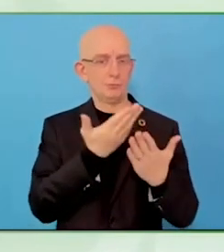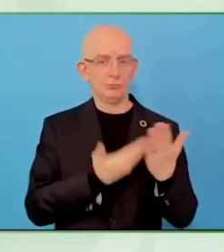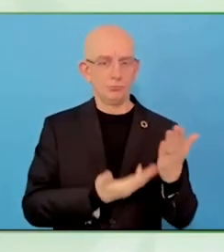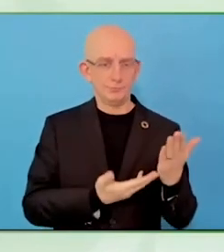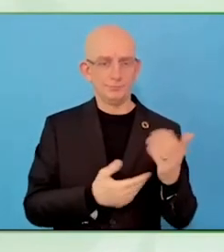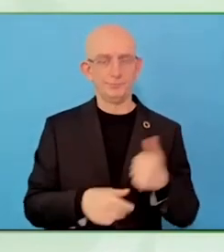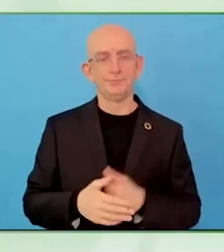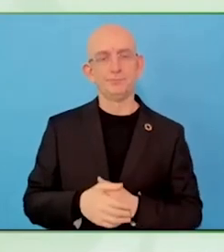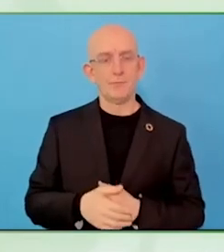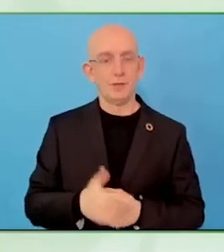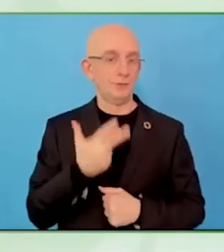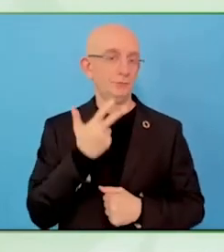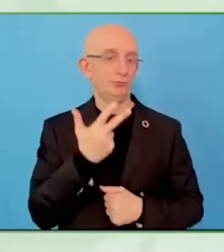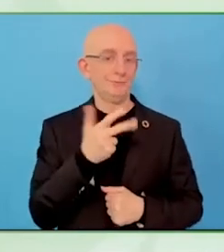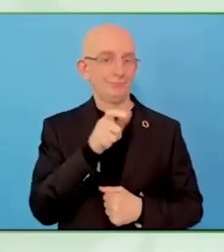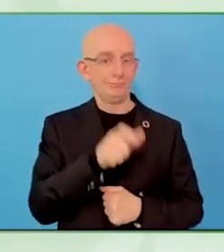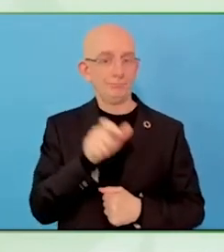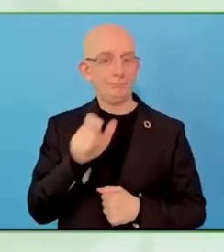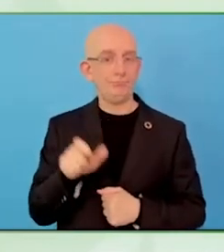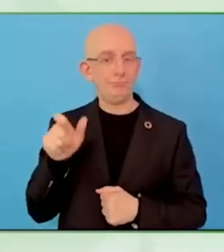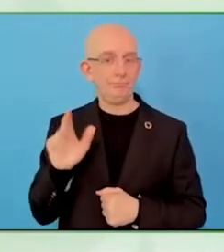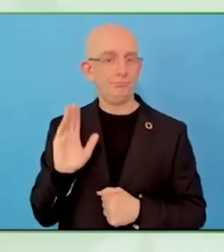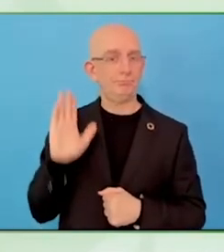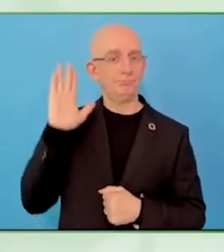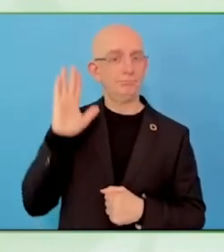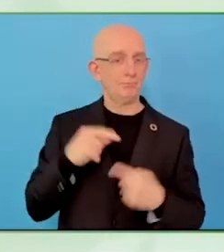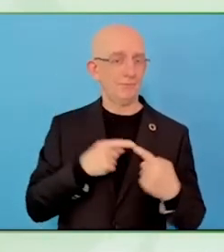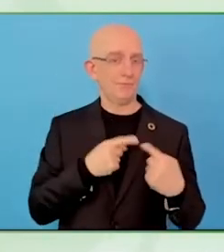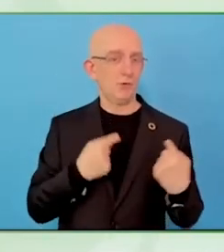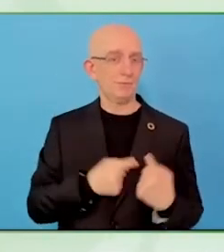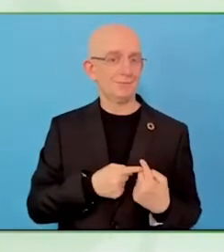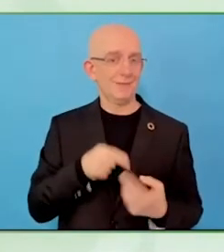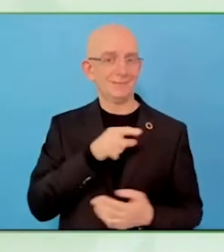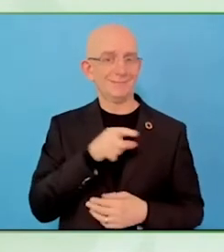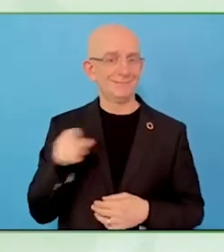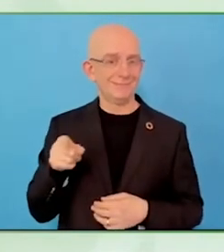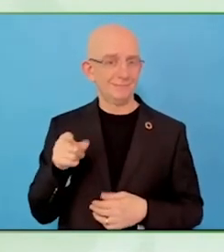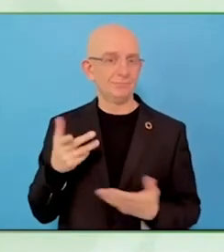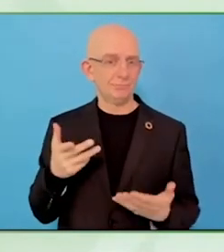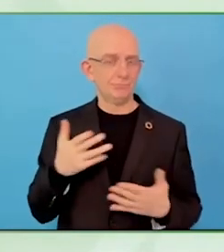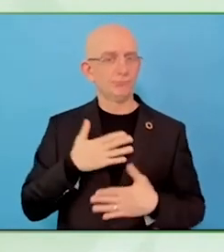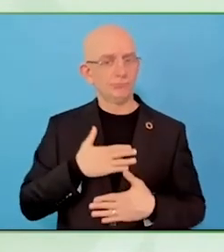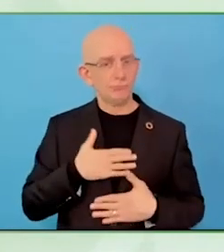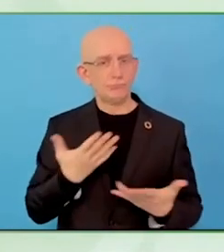Those people with disabilities who are 16+ years old, they had something to do.